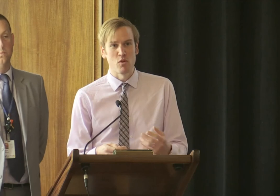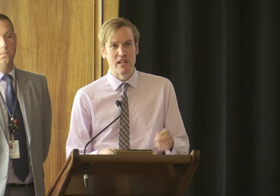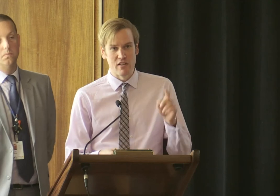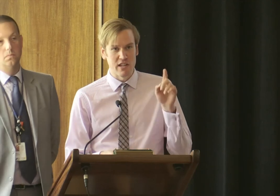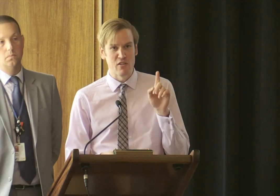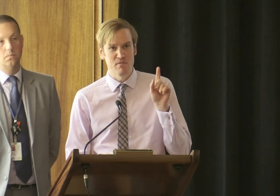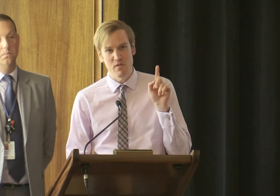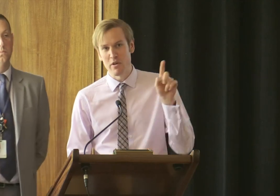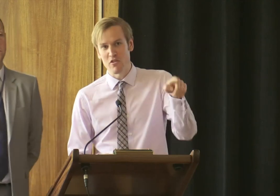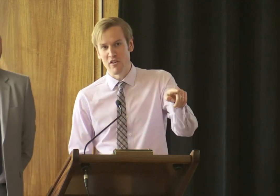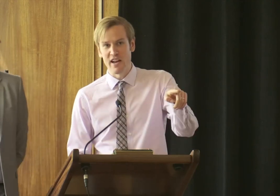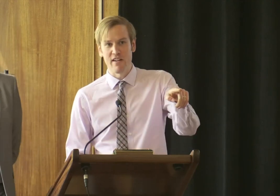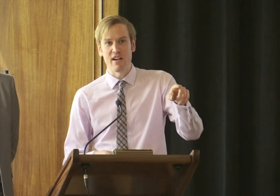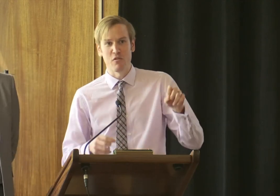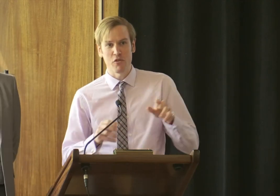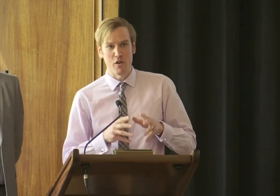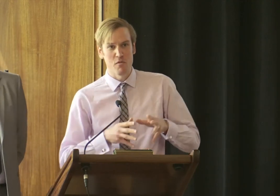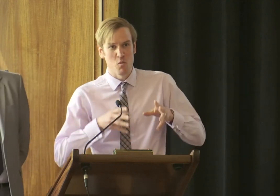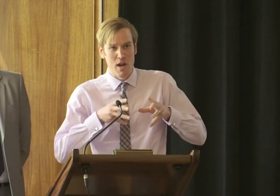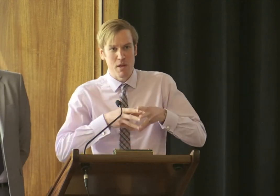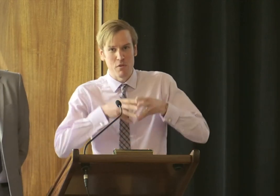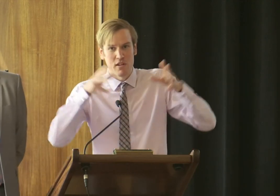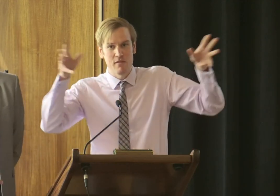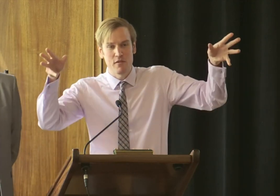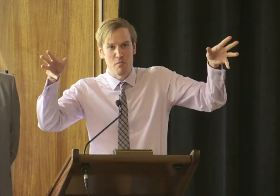let you click on the Belconnen area and it will show where people are commuting